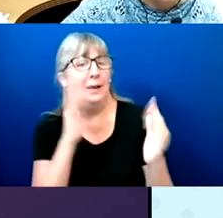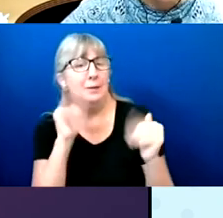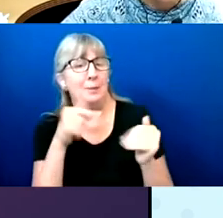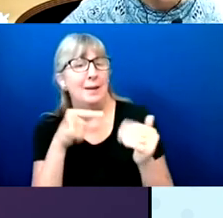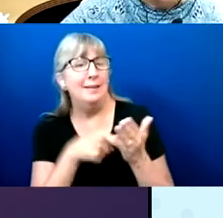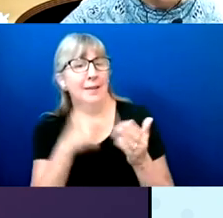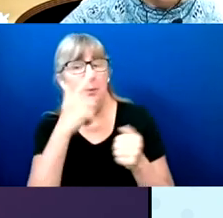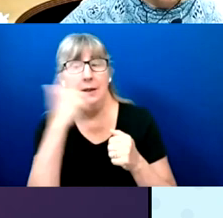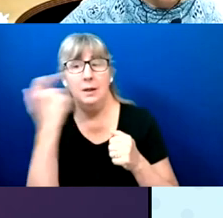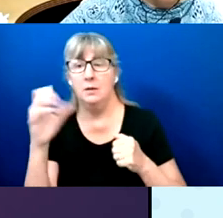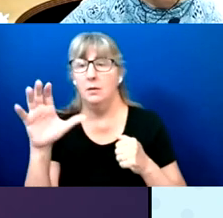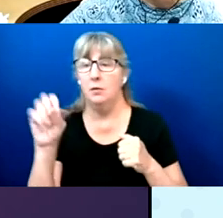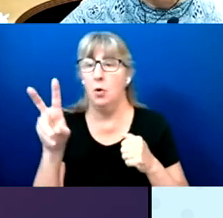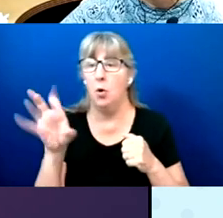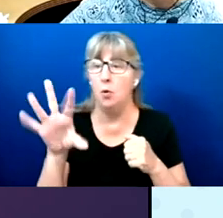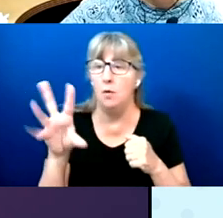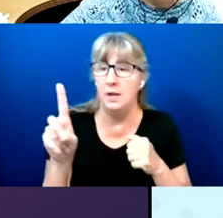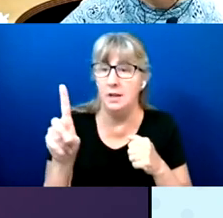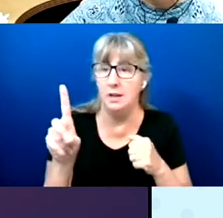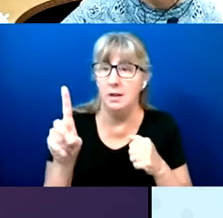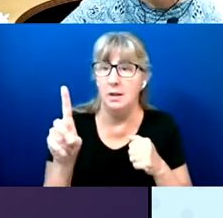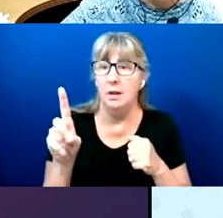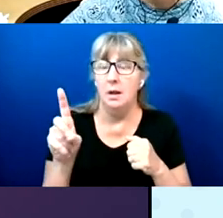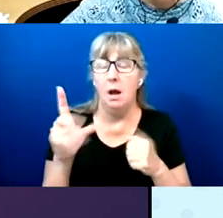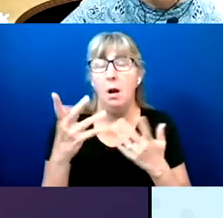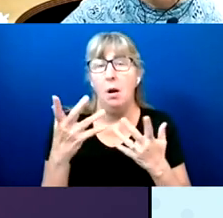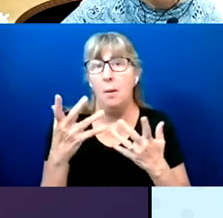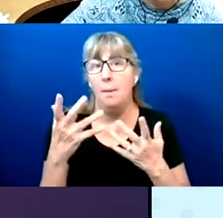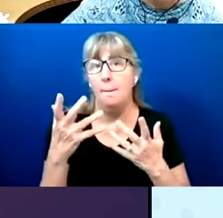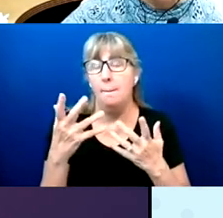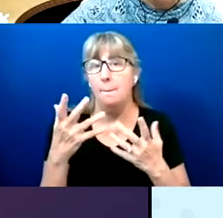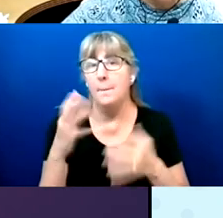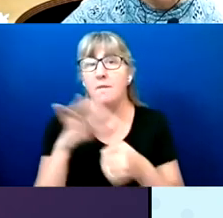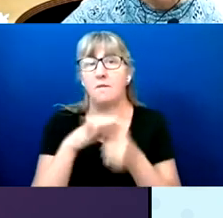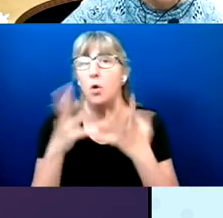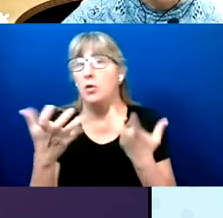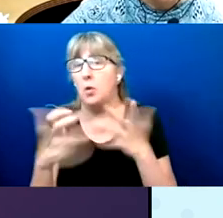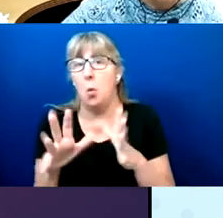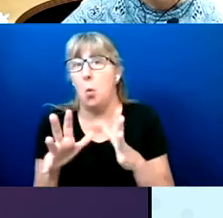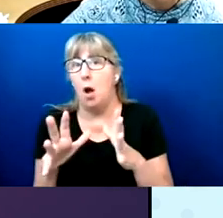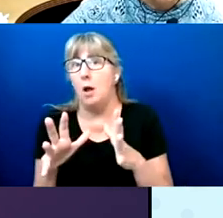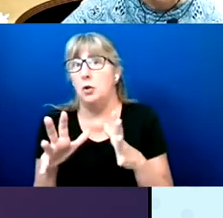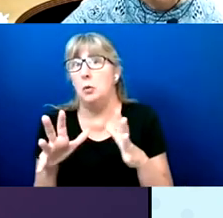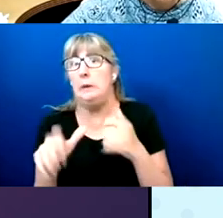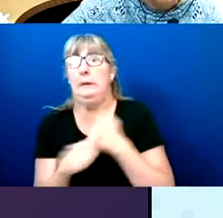Voters didn't want to risk exposure by going to the polling place.